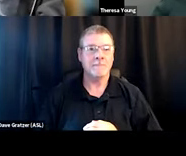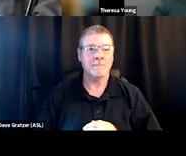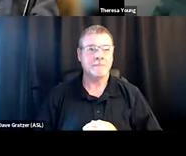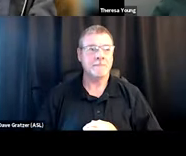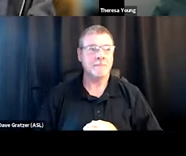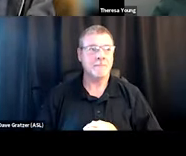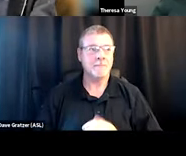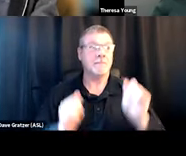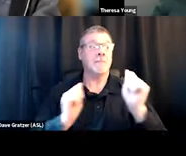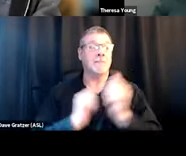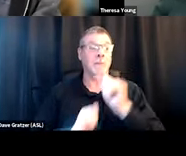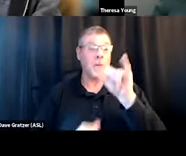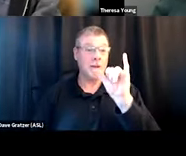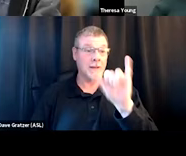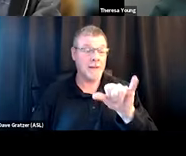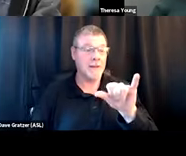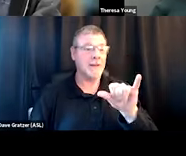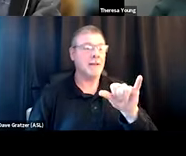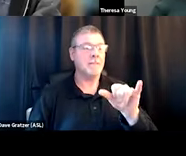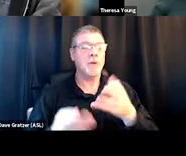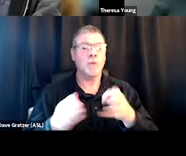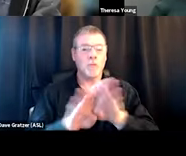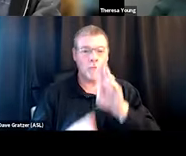So with that, we're gonna wrap up a little bit.